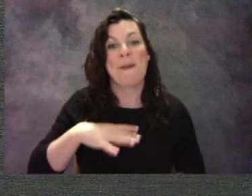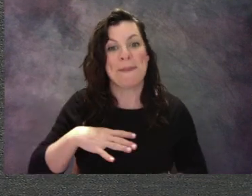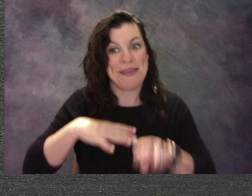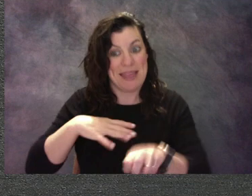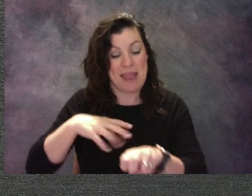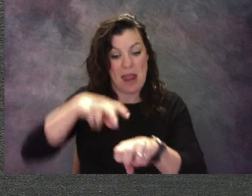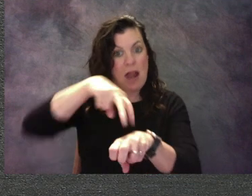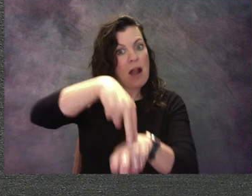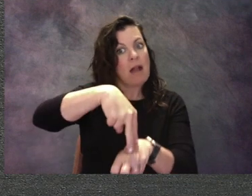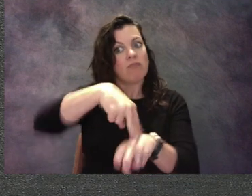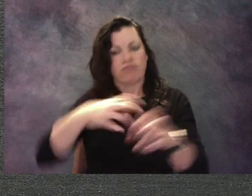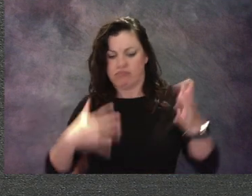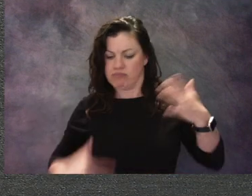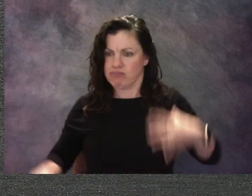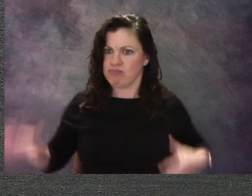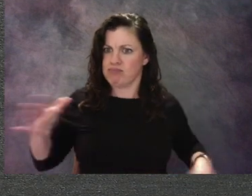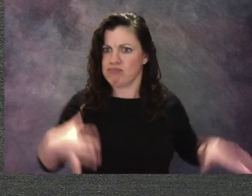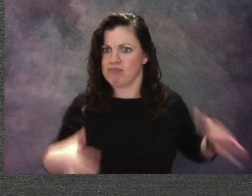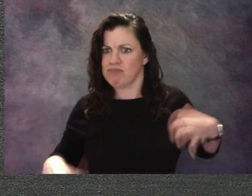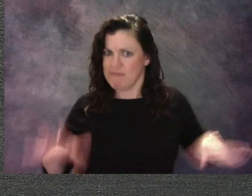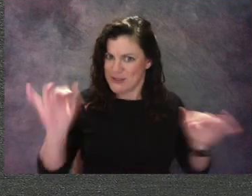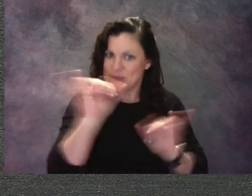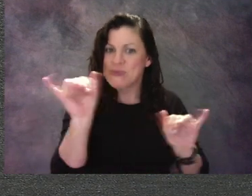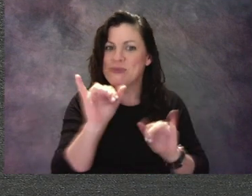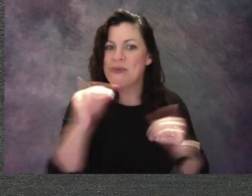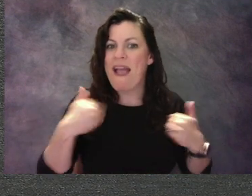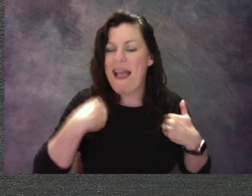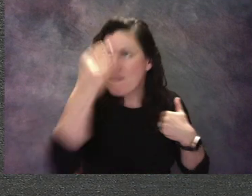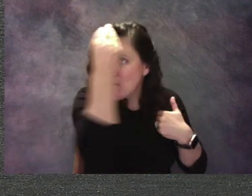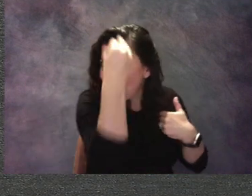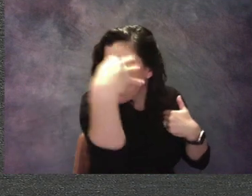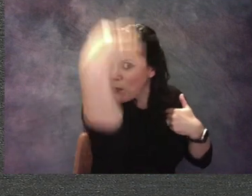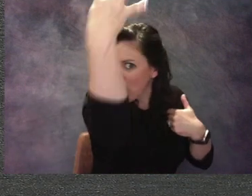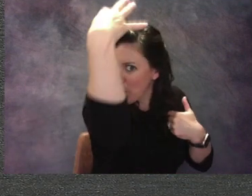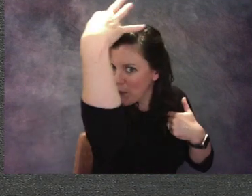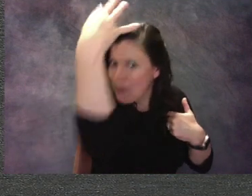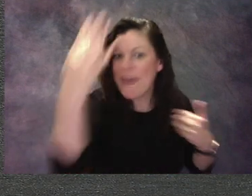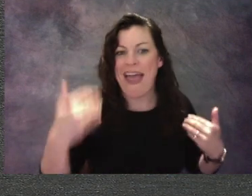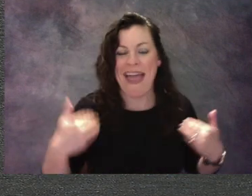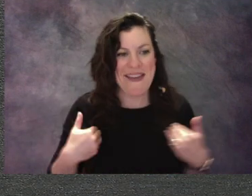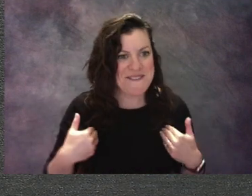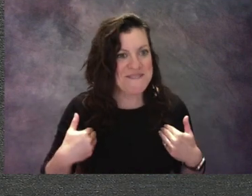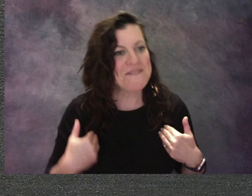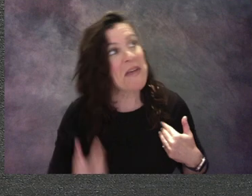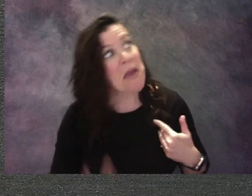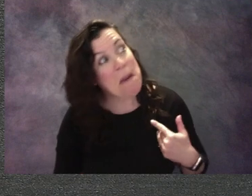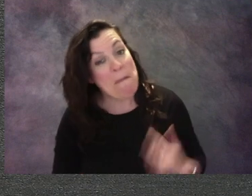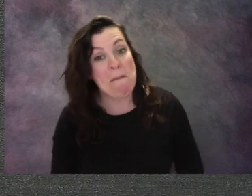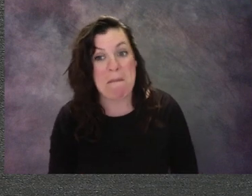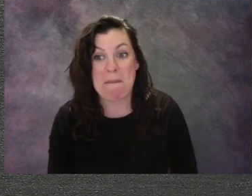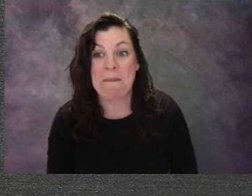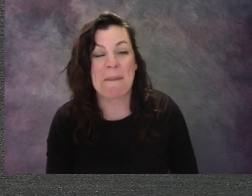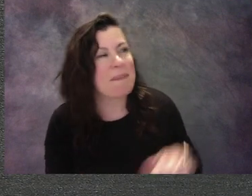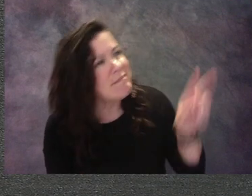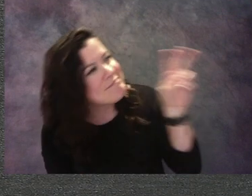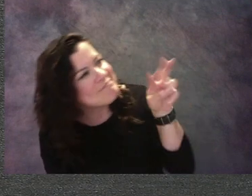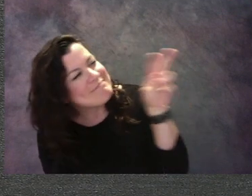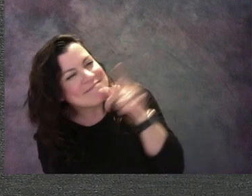and it looks like she has more feathers on top of her head. So, I can just imagine them at the circus